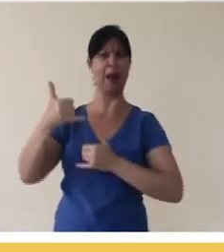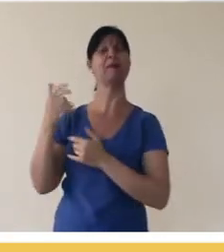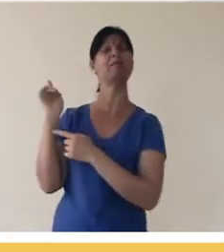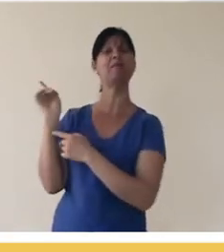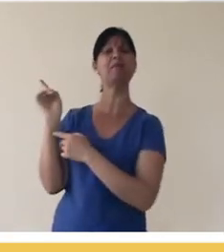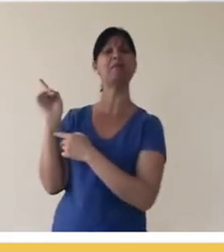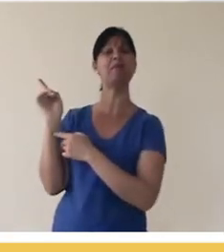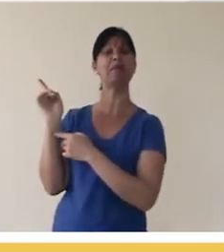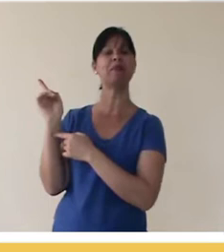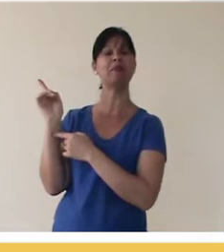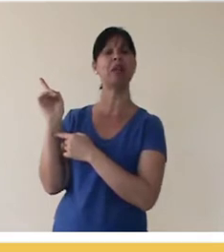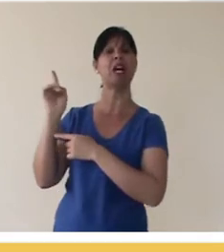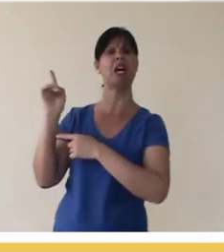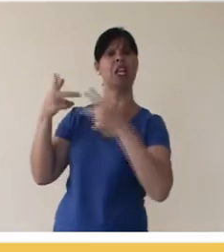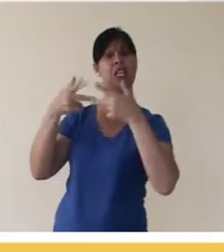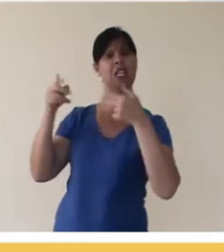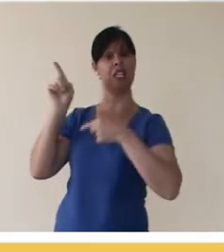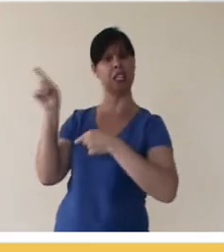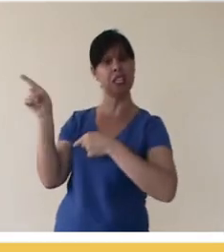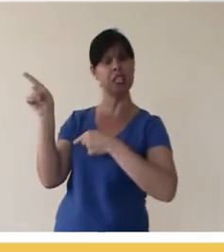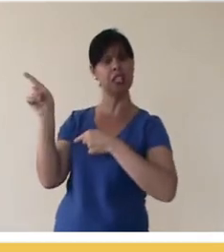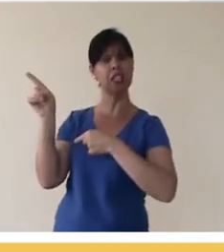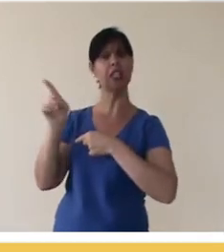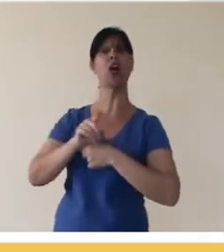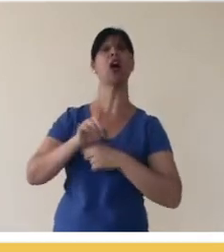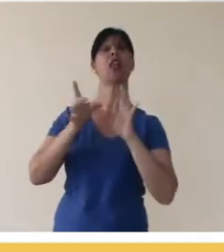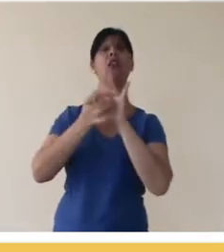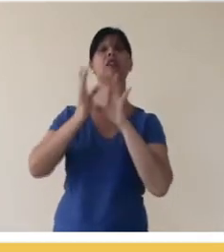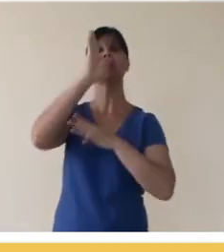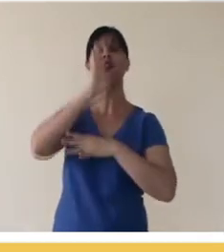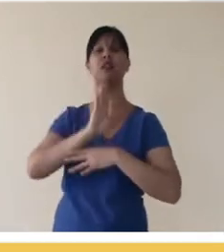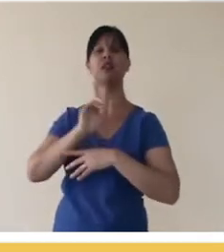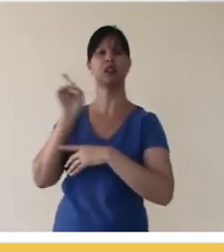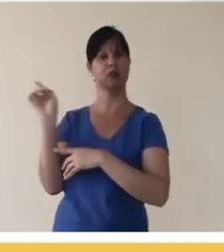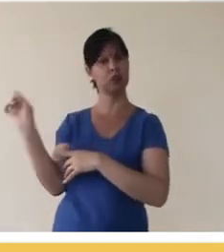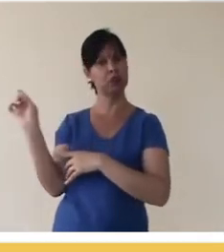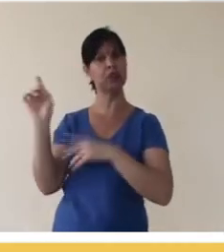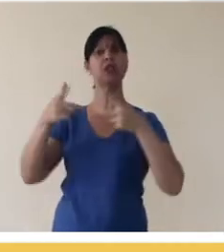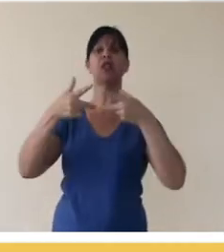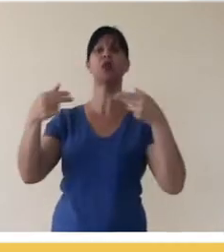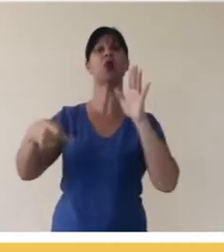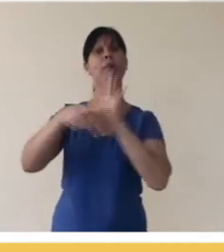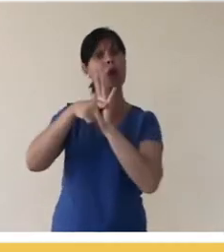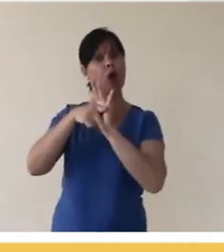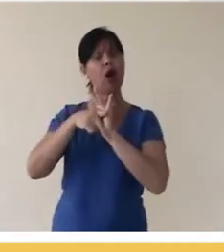Iphone", by João Jobs, is available at this address, with such a license and with the